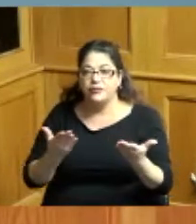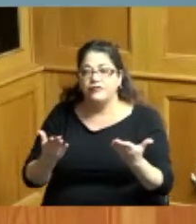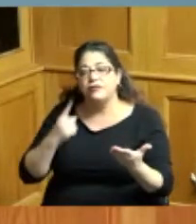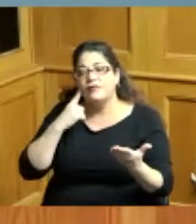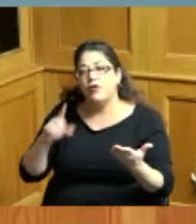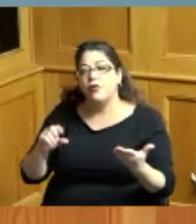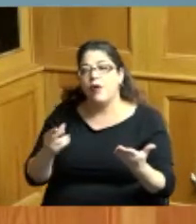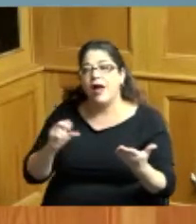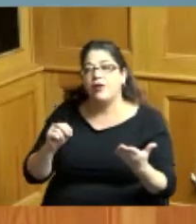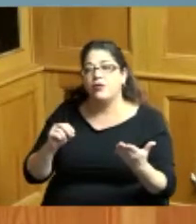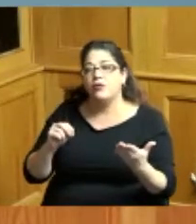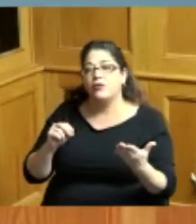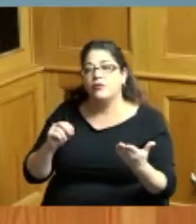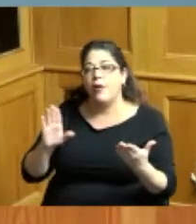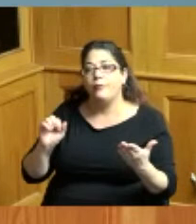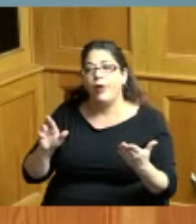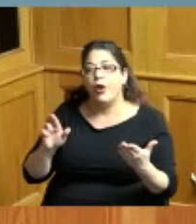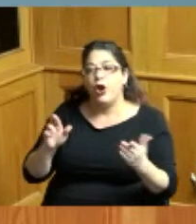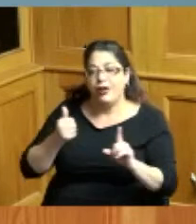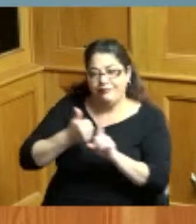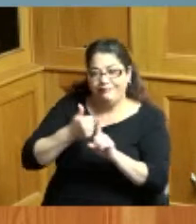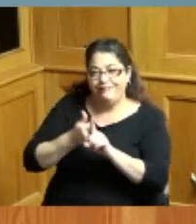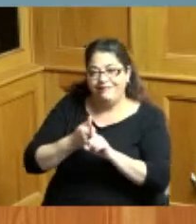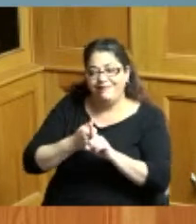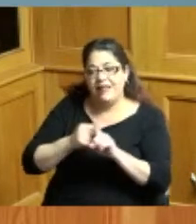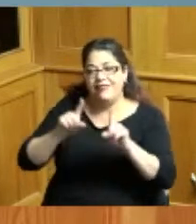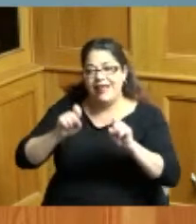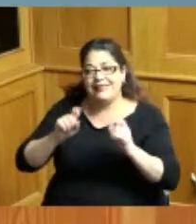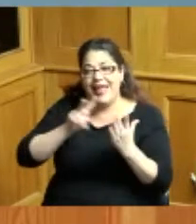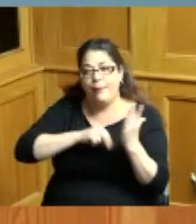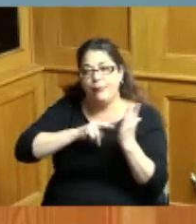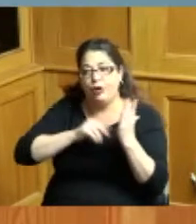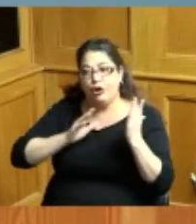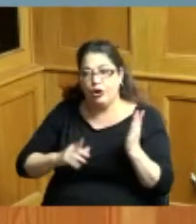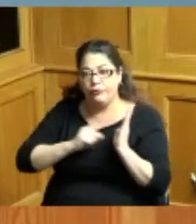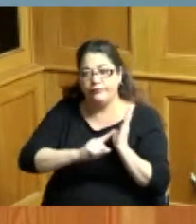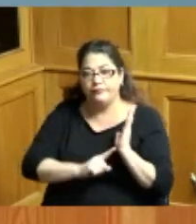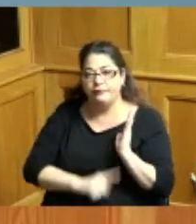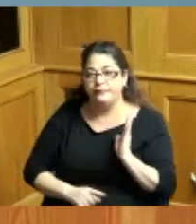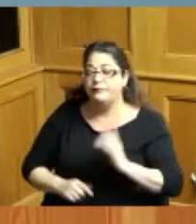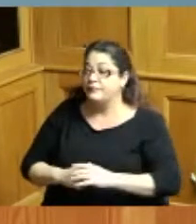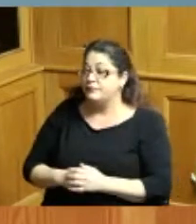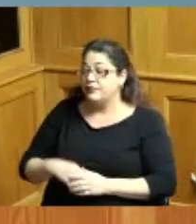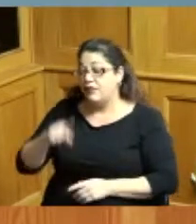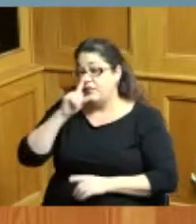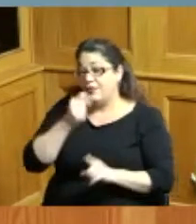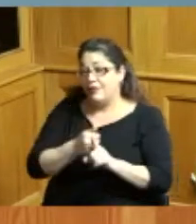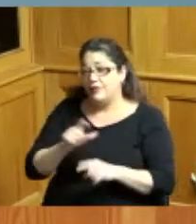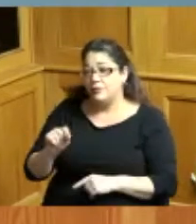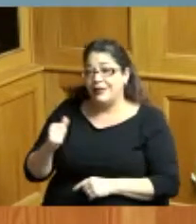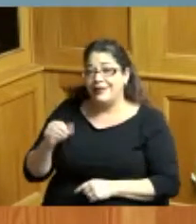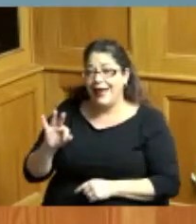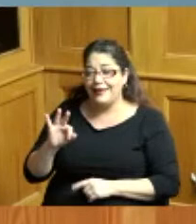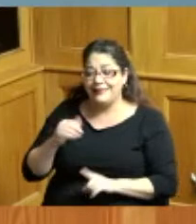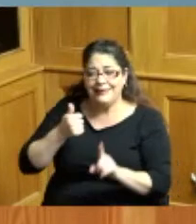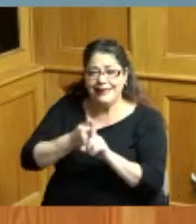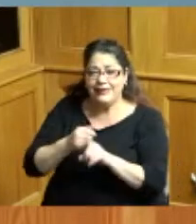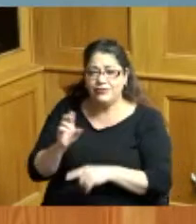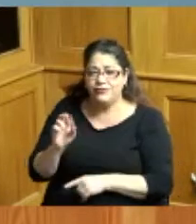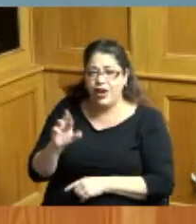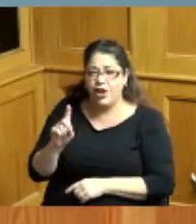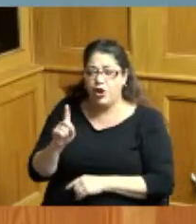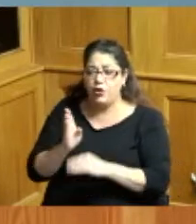Ohio bar examiner and whereas in September 2019 with an impeccable record of over 20 years of